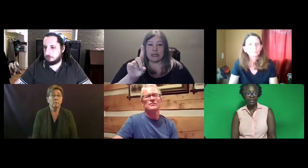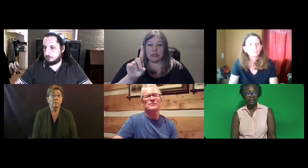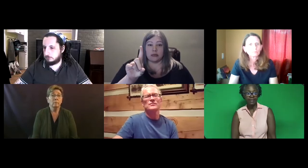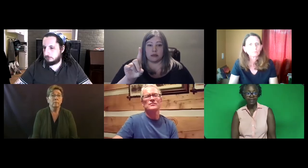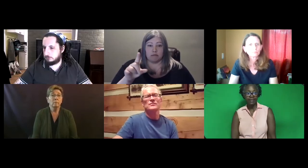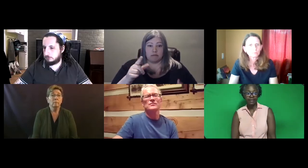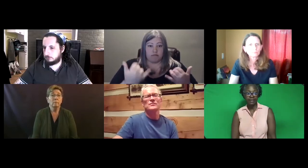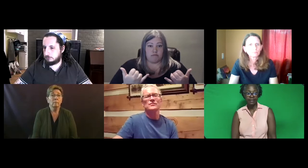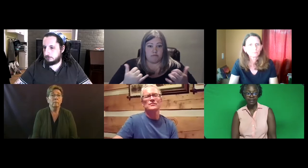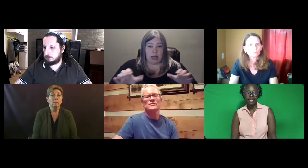Okay.